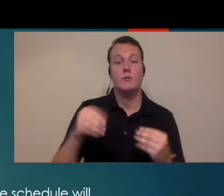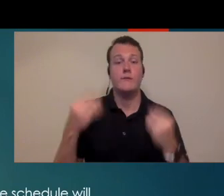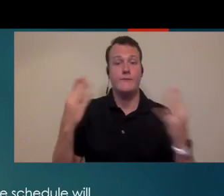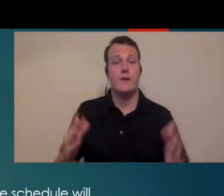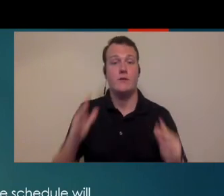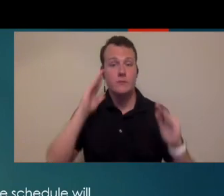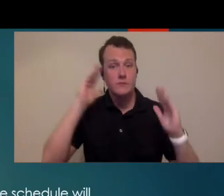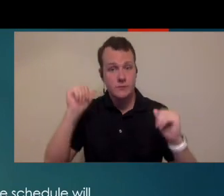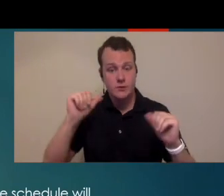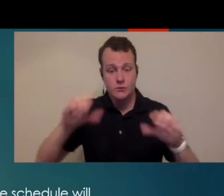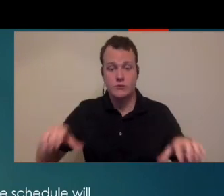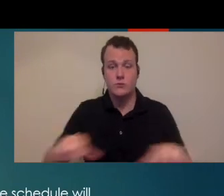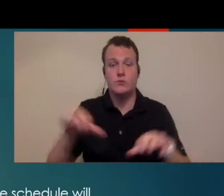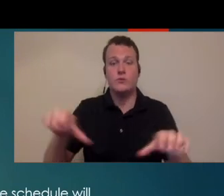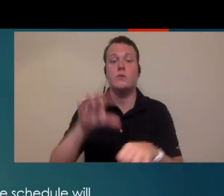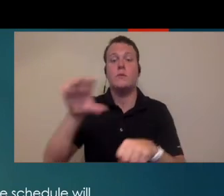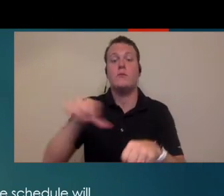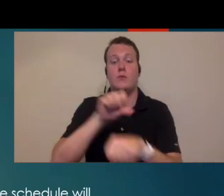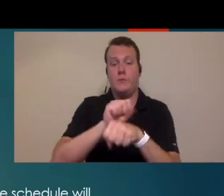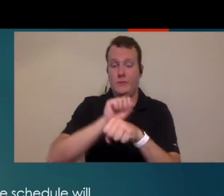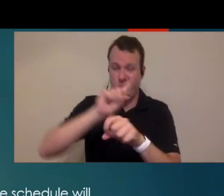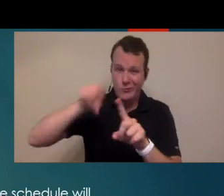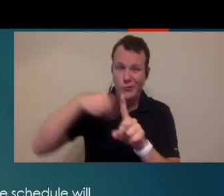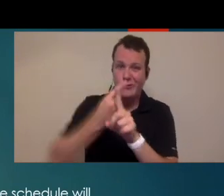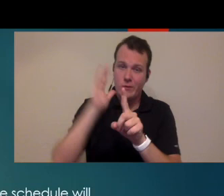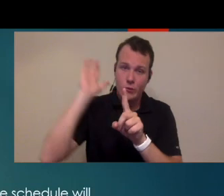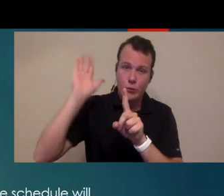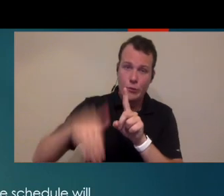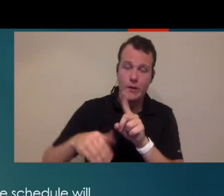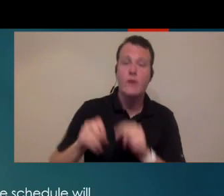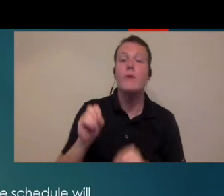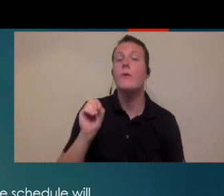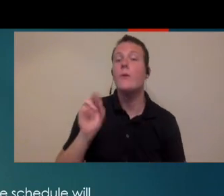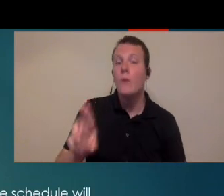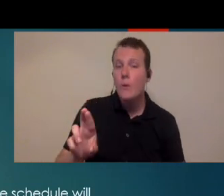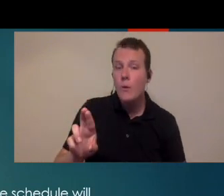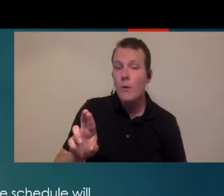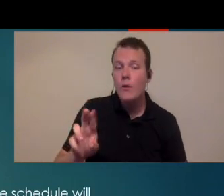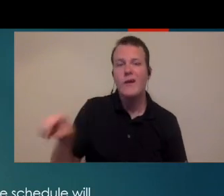your provider expected to do the entire appointment on their own or where they